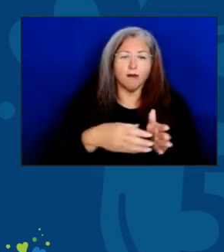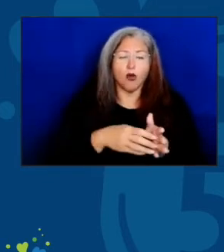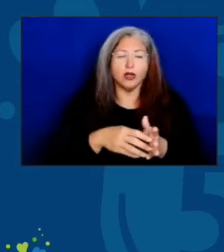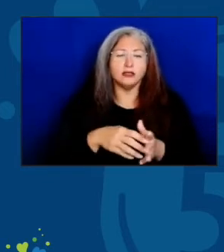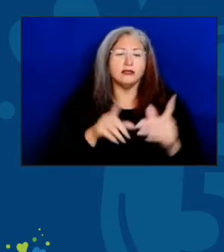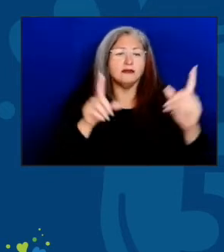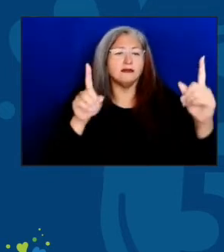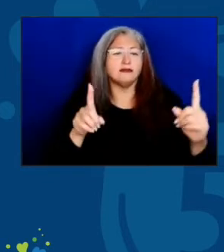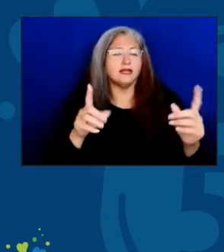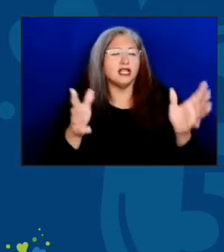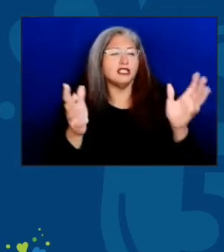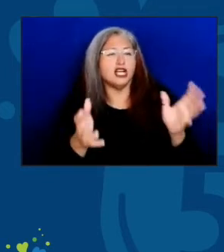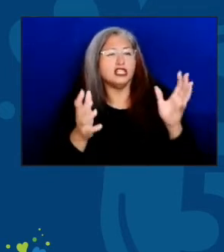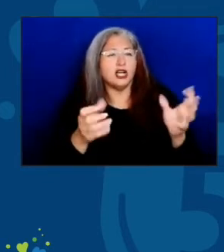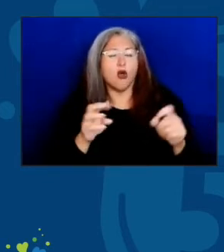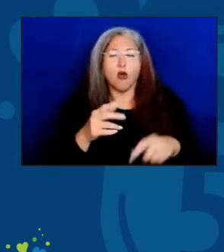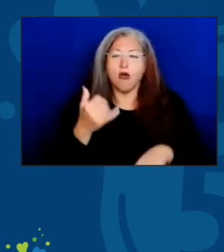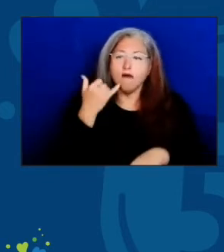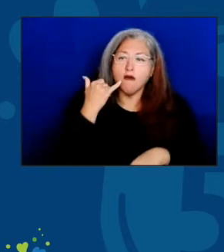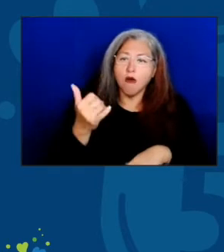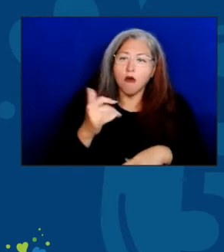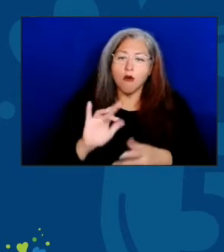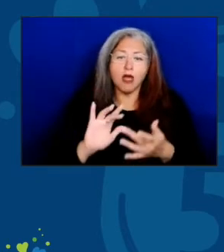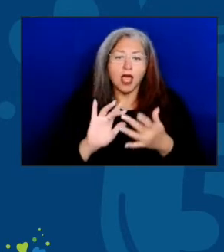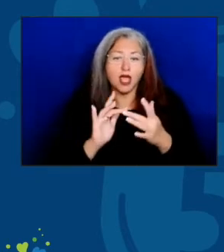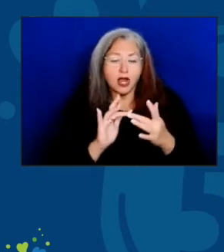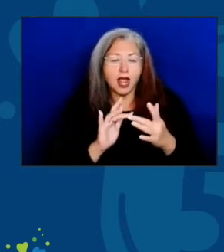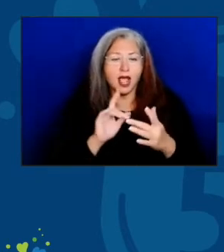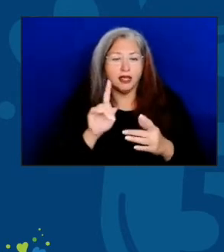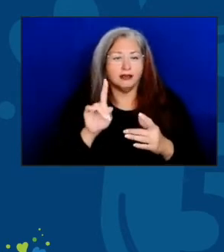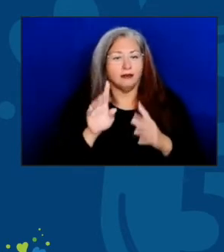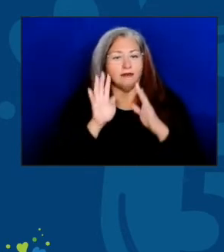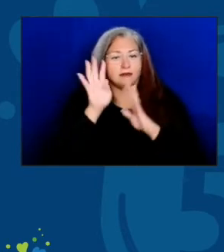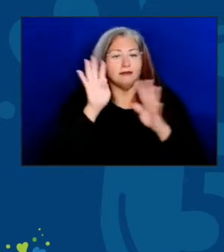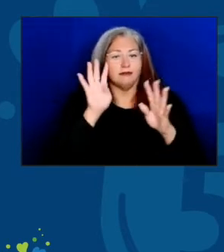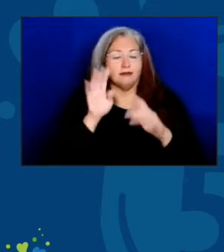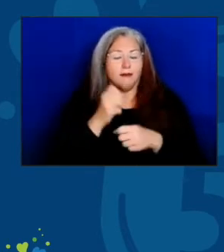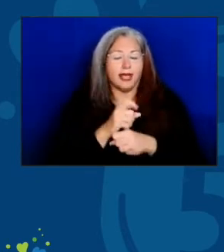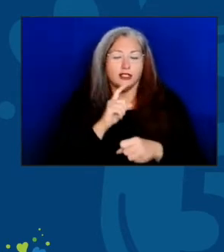Using the phone and the internet, they found ways to make sure older adults living alone,